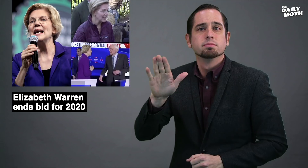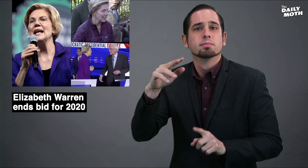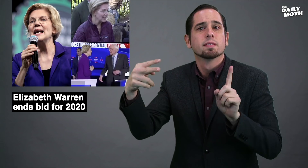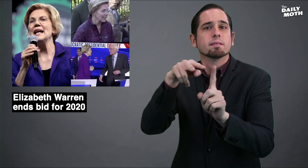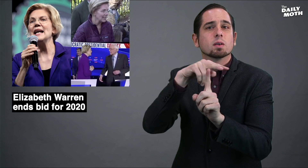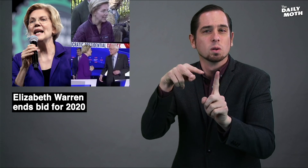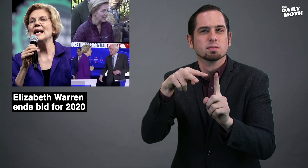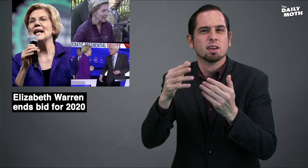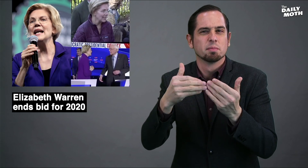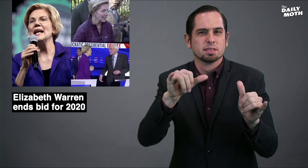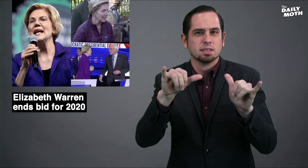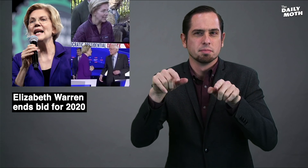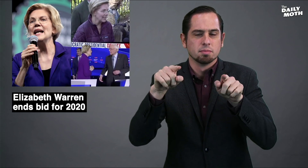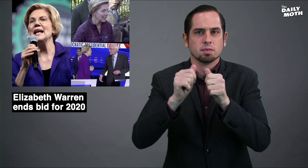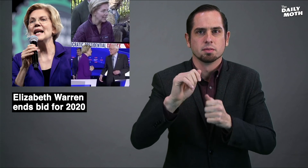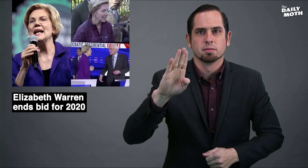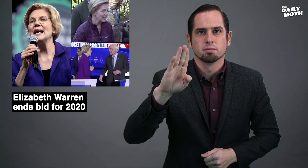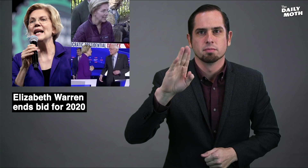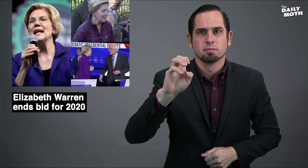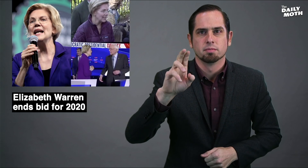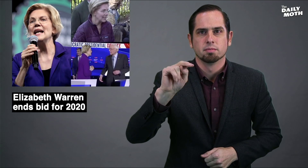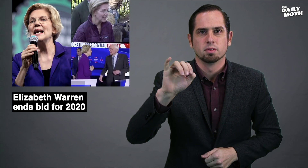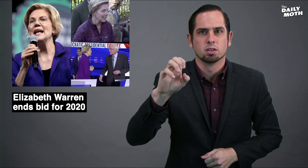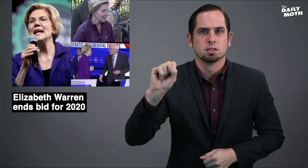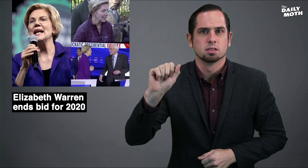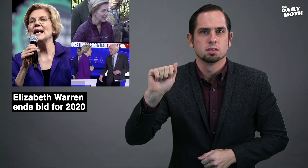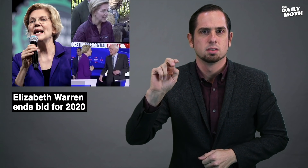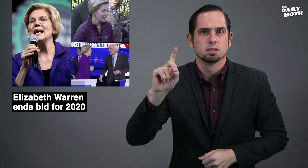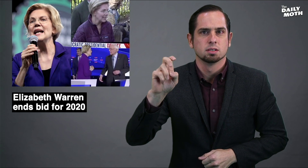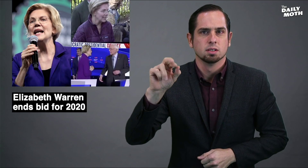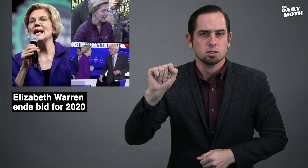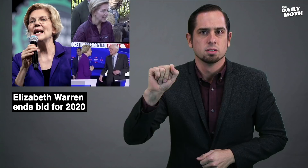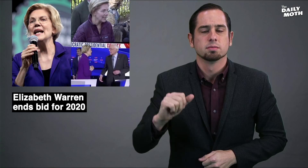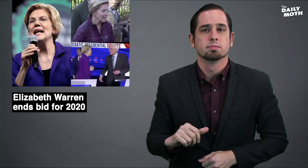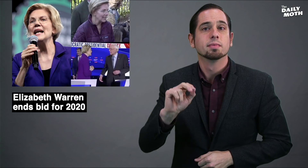who had views that were similar to Bernie Sanders.